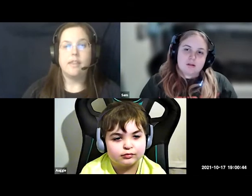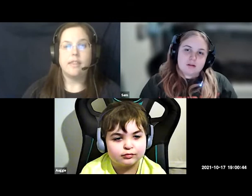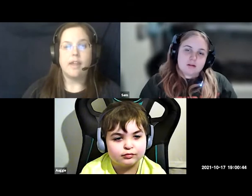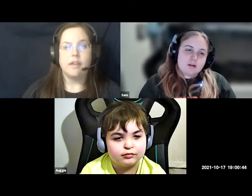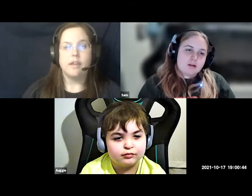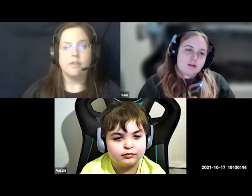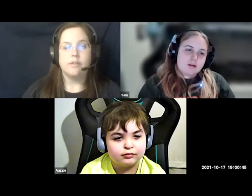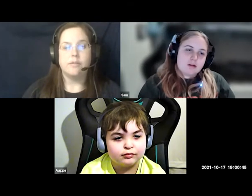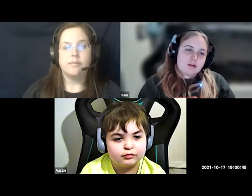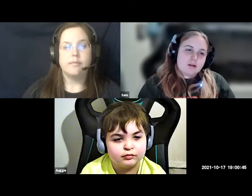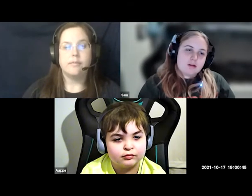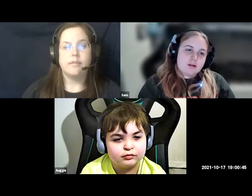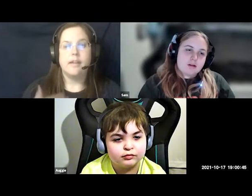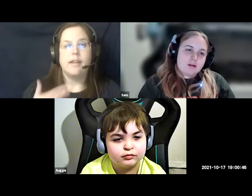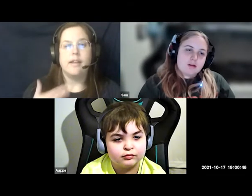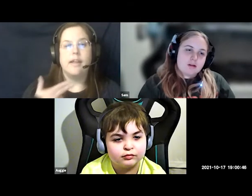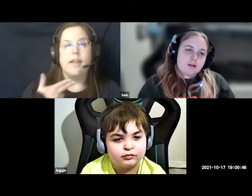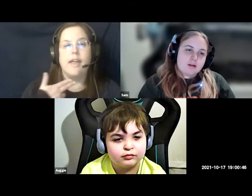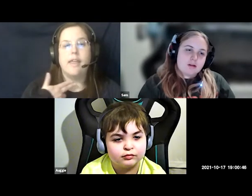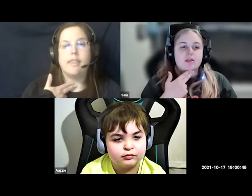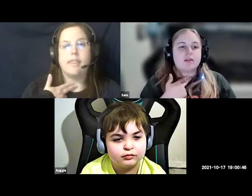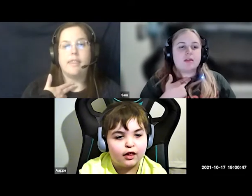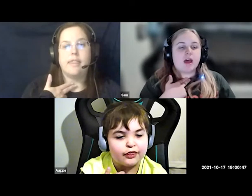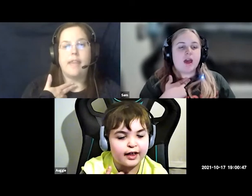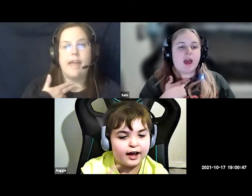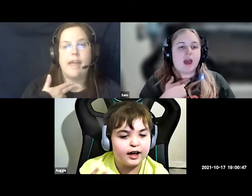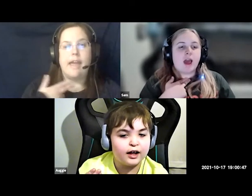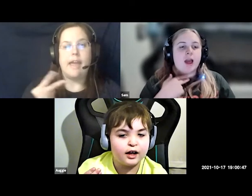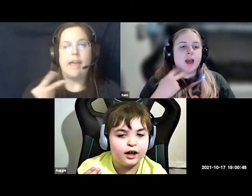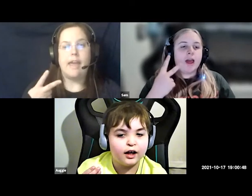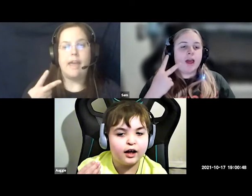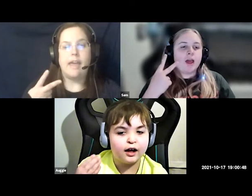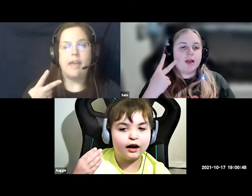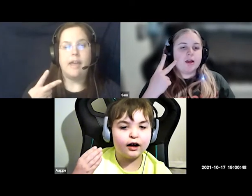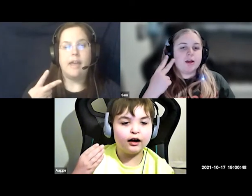thank you